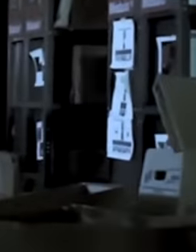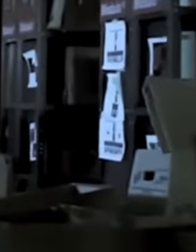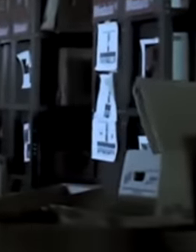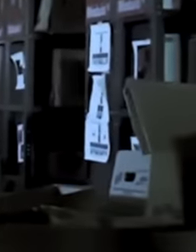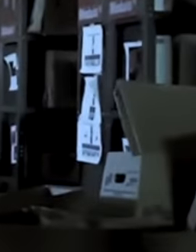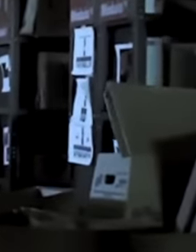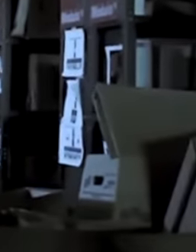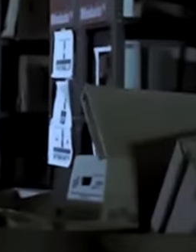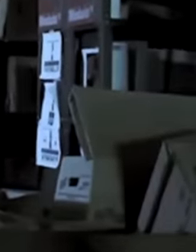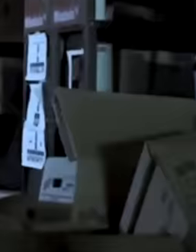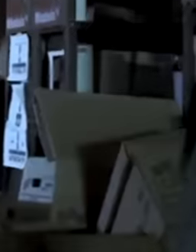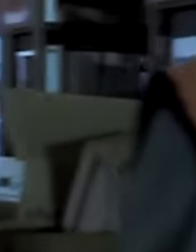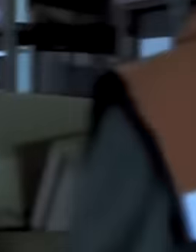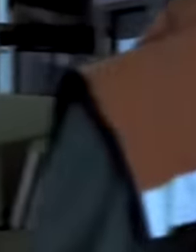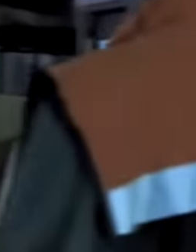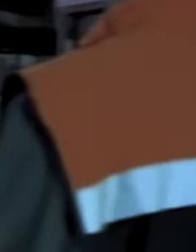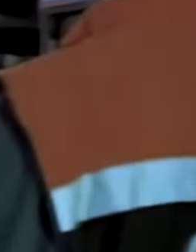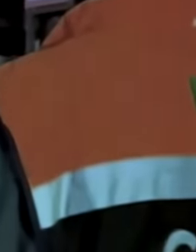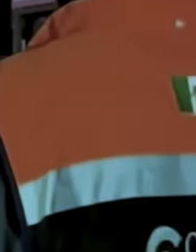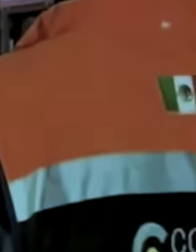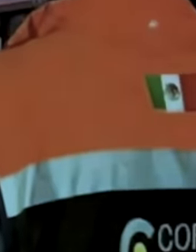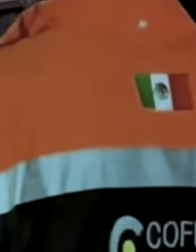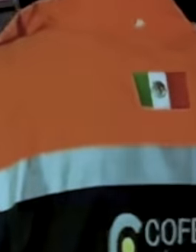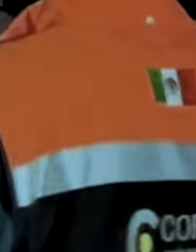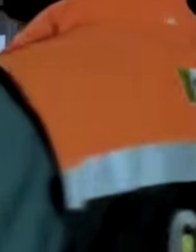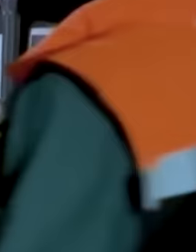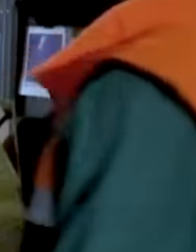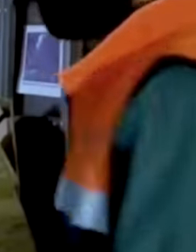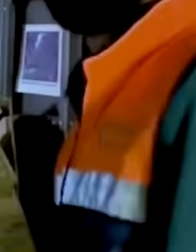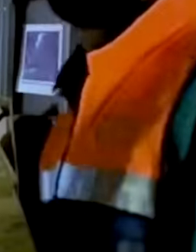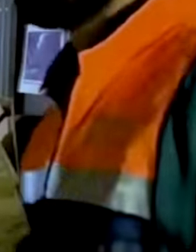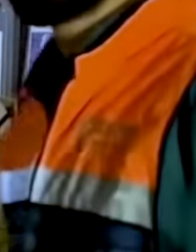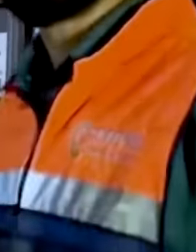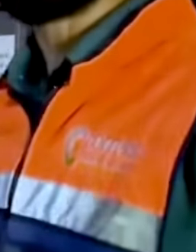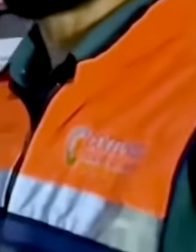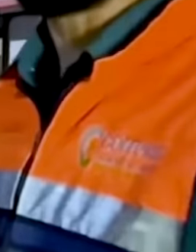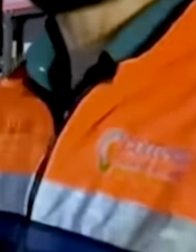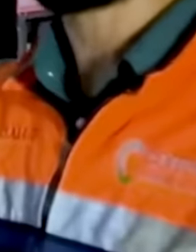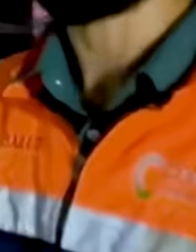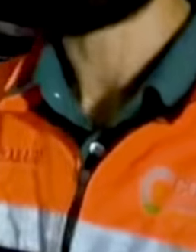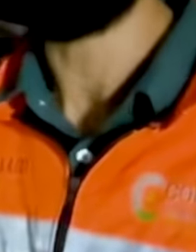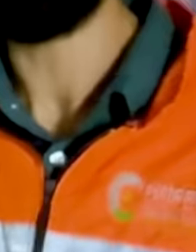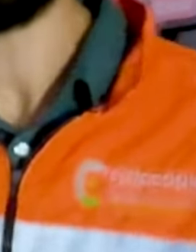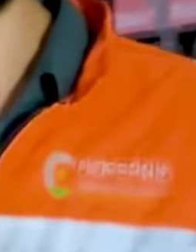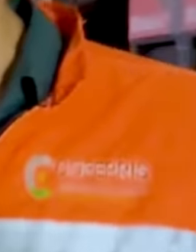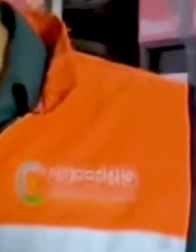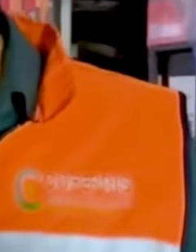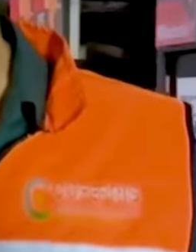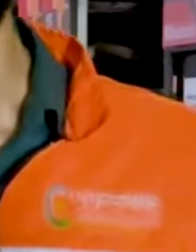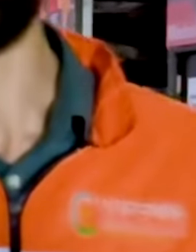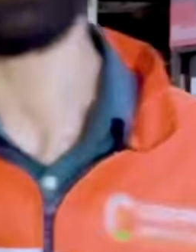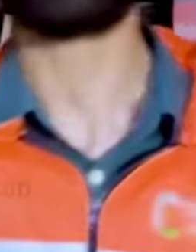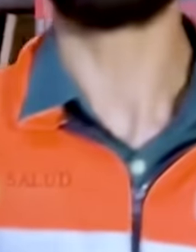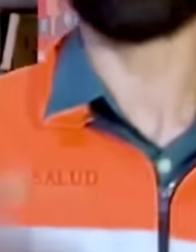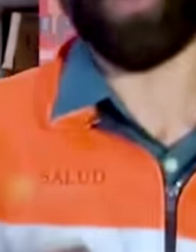Cofepris agency to give the order. face about this abuse that is being committed from said